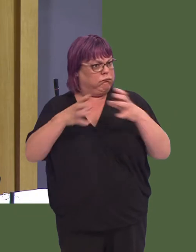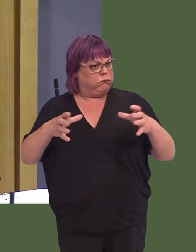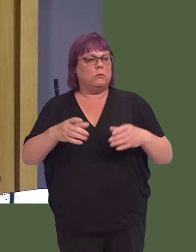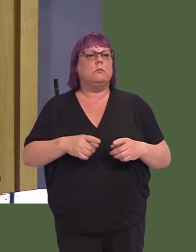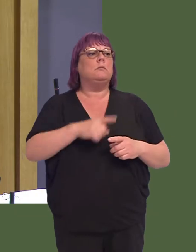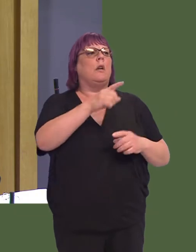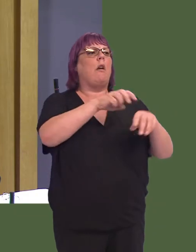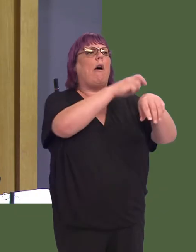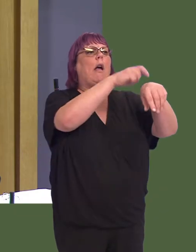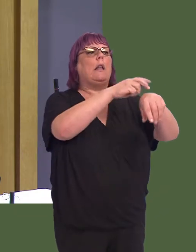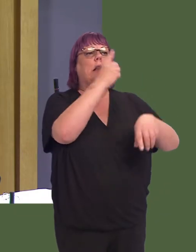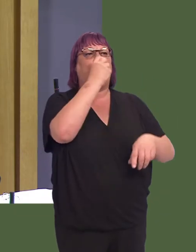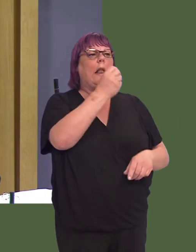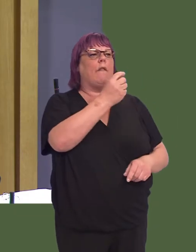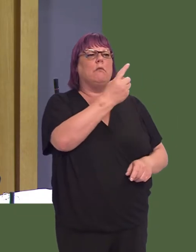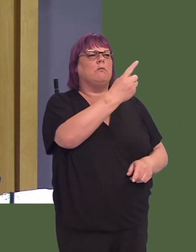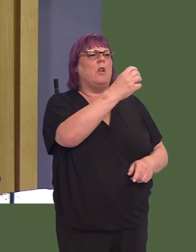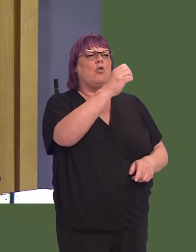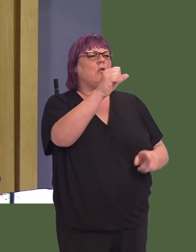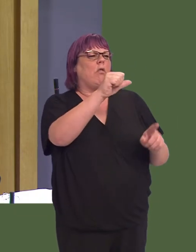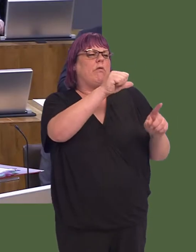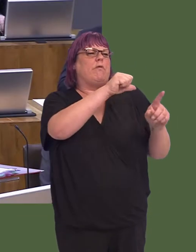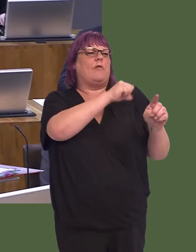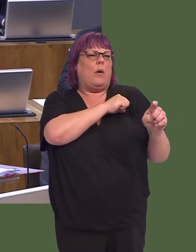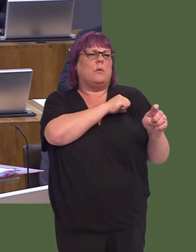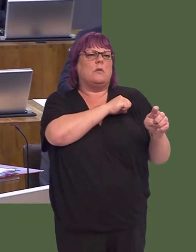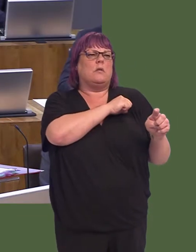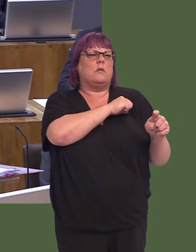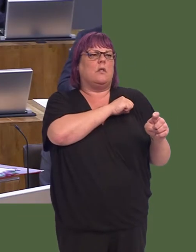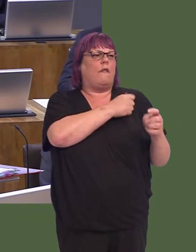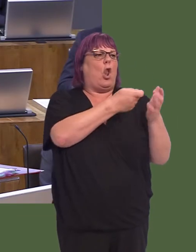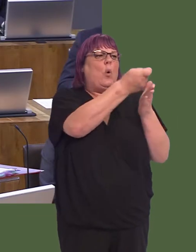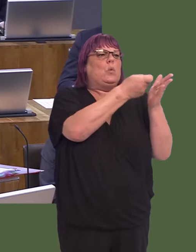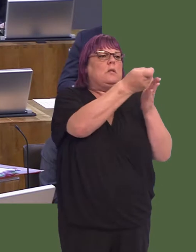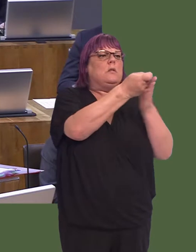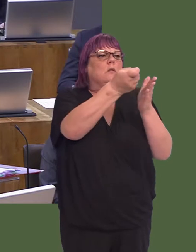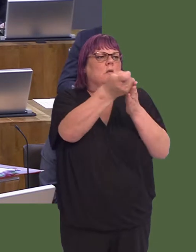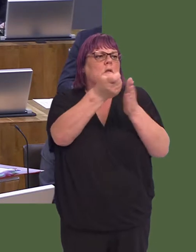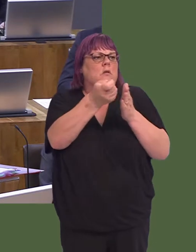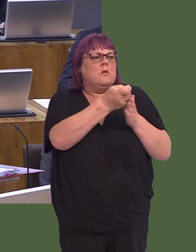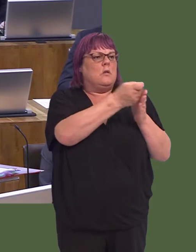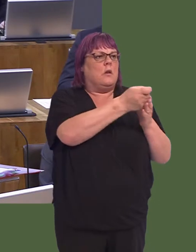I know that, in Ireland, they can have hundreds of thousands of euros-worth of loans, which